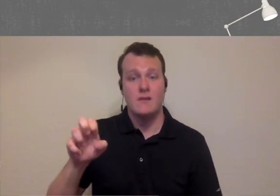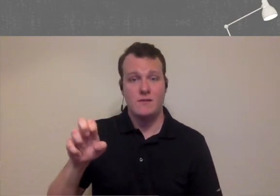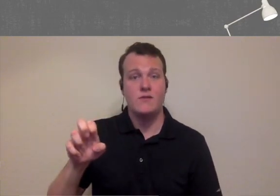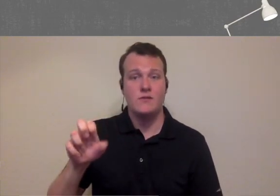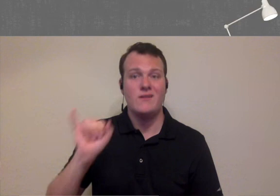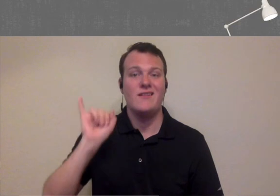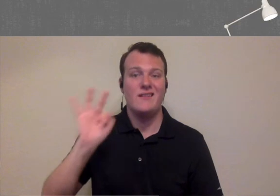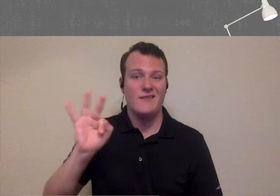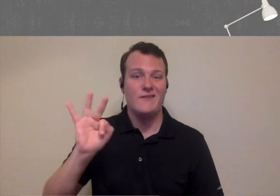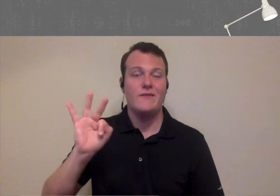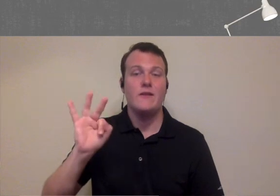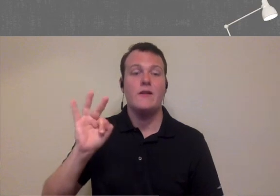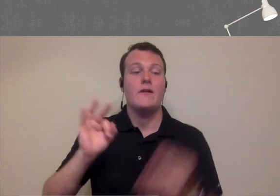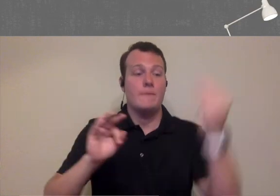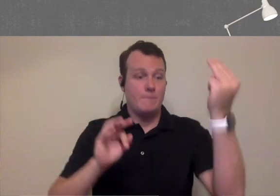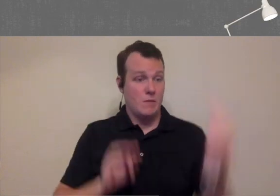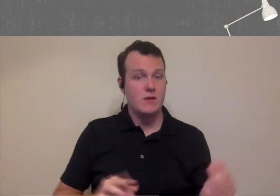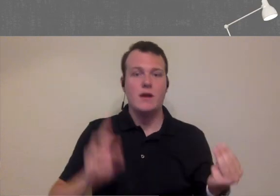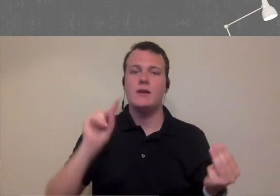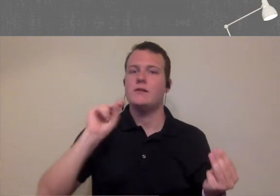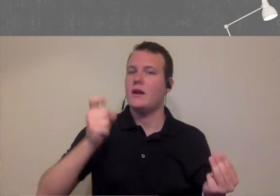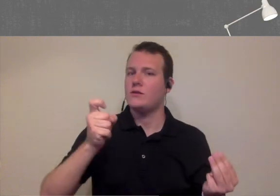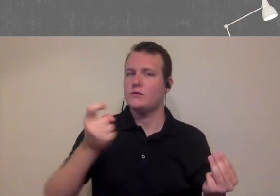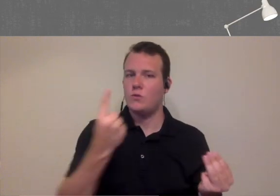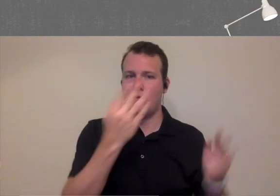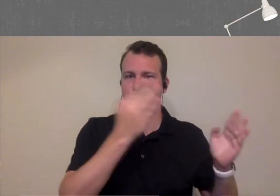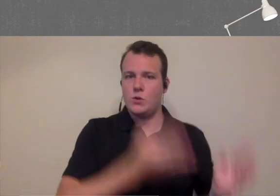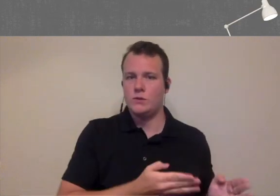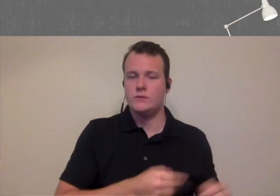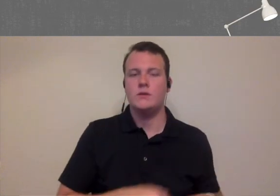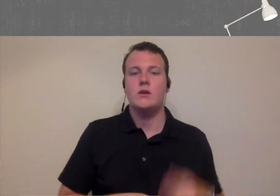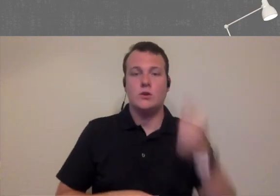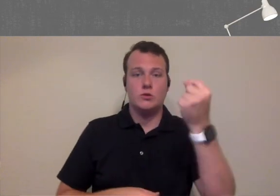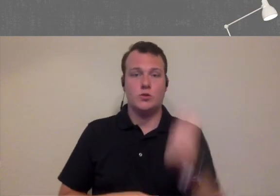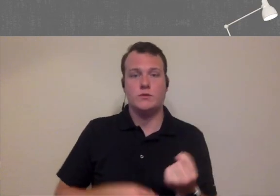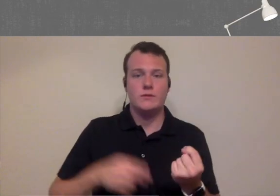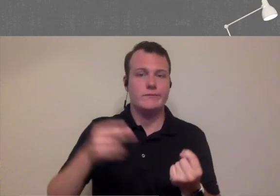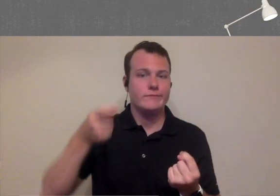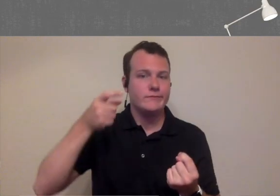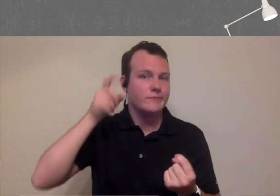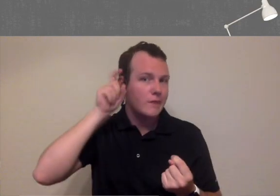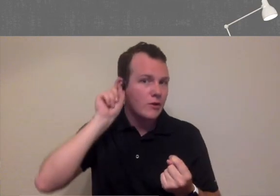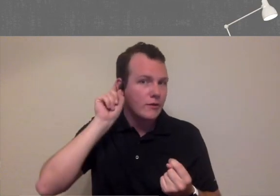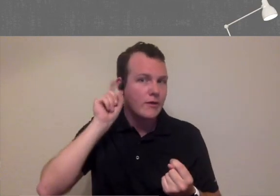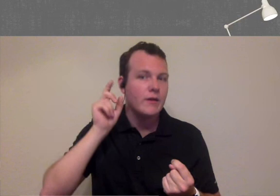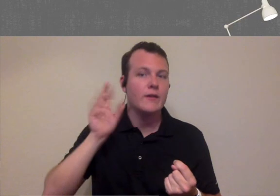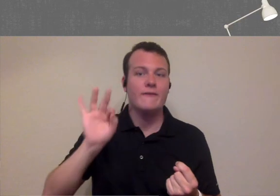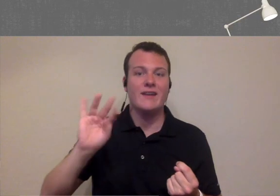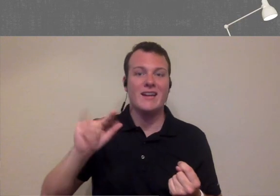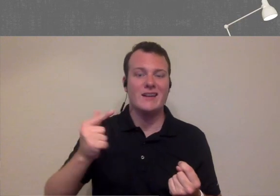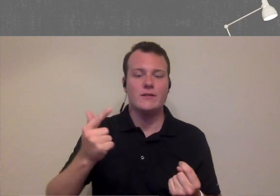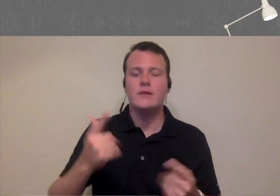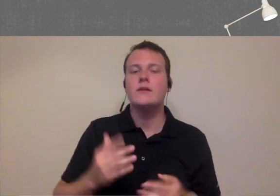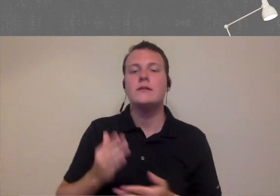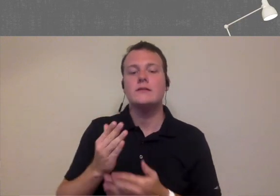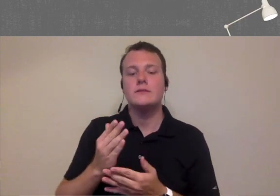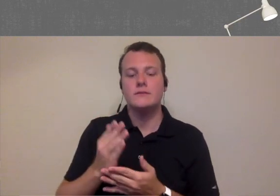rare for us to have say like all day Monday as Diagnostics for one person and all day Tuesday is hearing aid fittings because you'll find patients who say